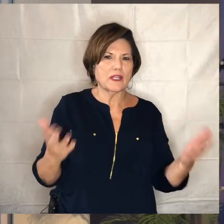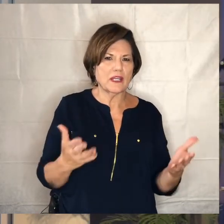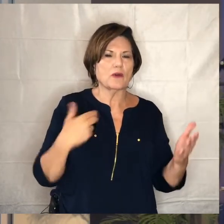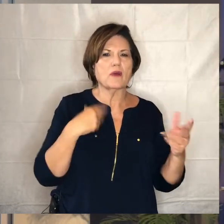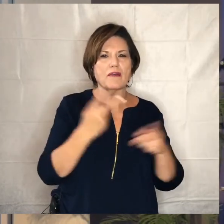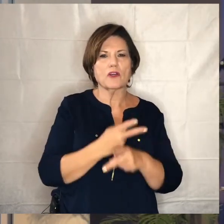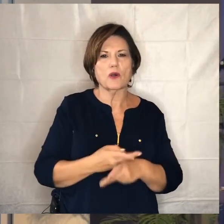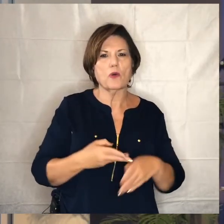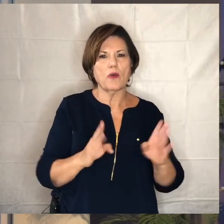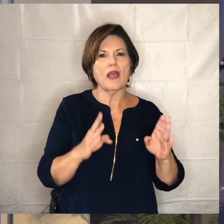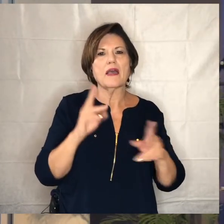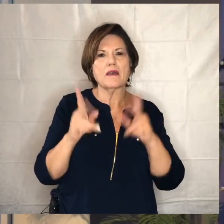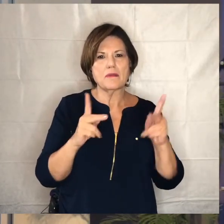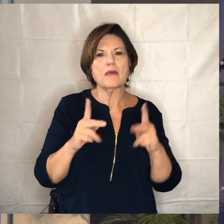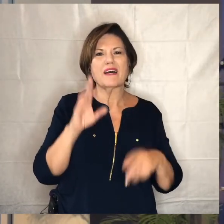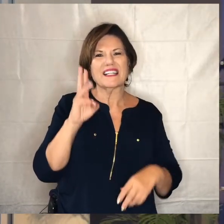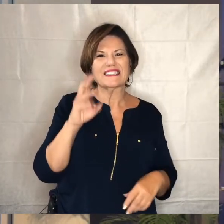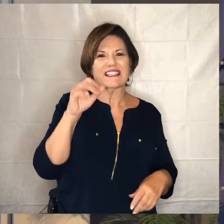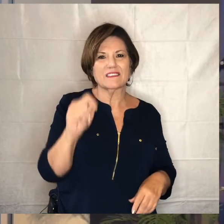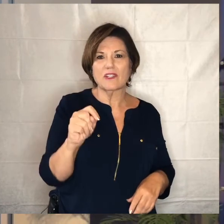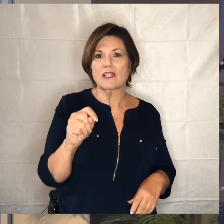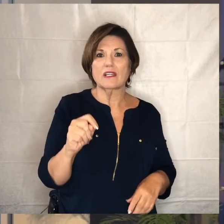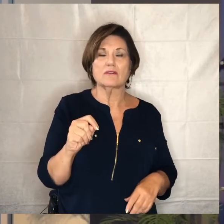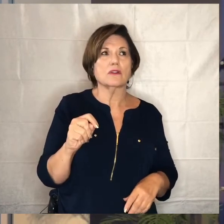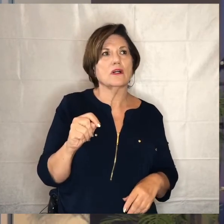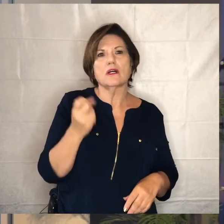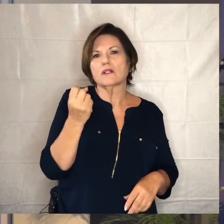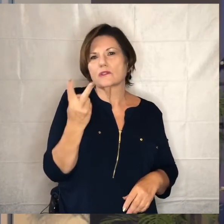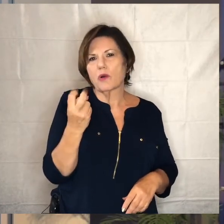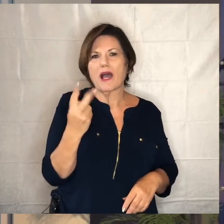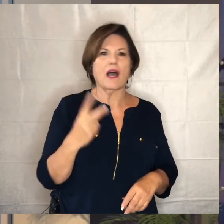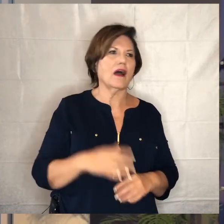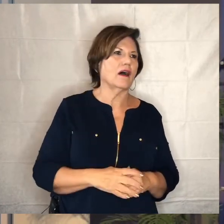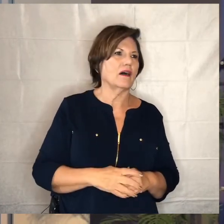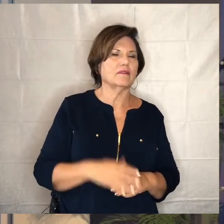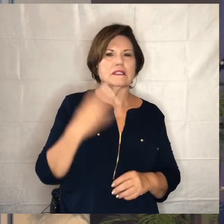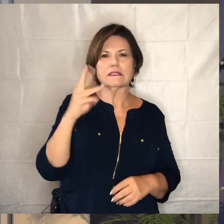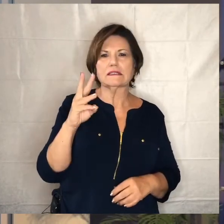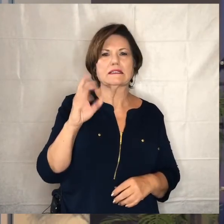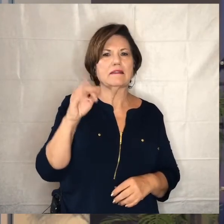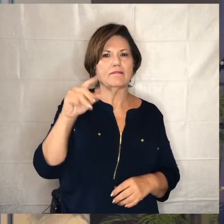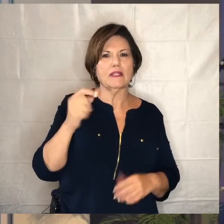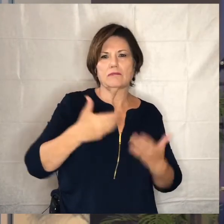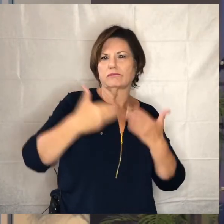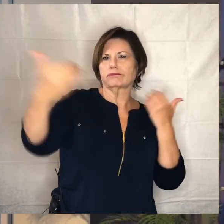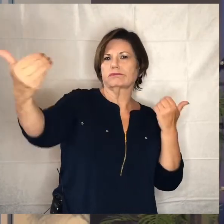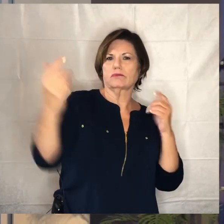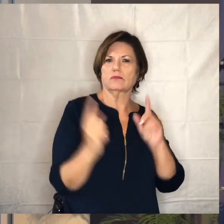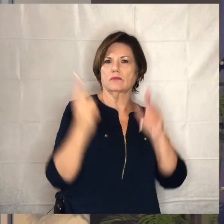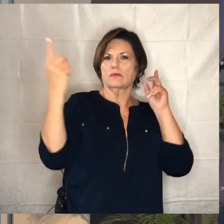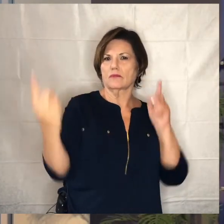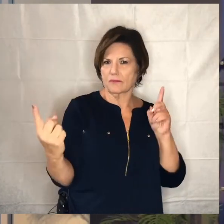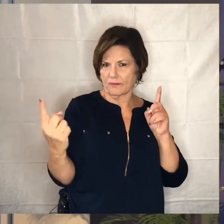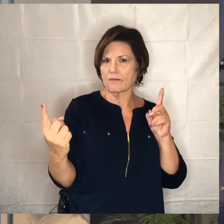a way for people to be six feet if not 12 feet or 14 or 16 feet away from each other and i'm using some of those terms in